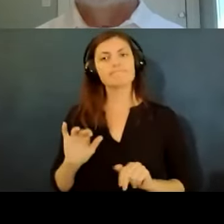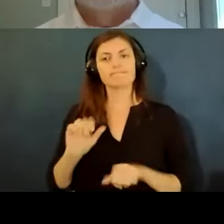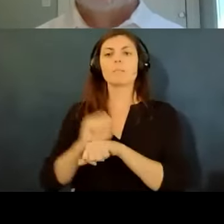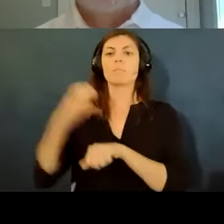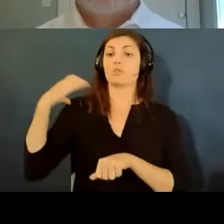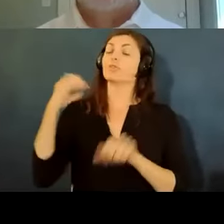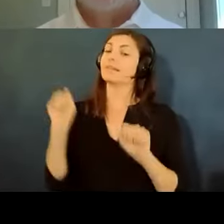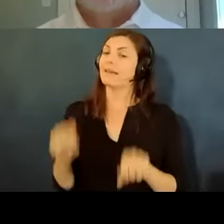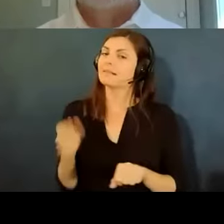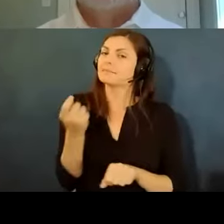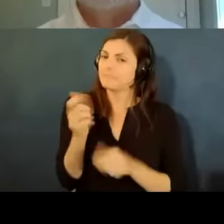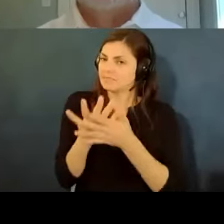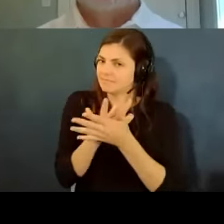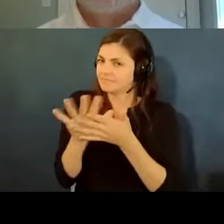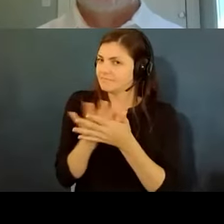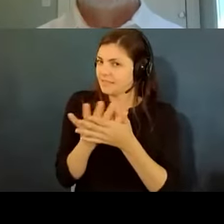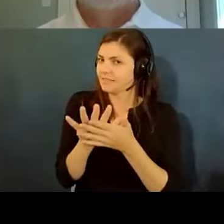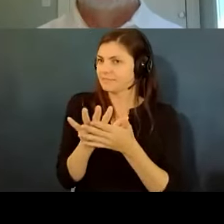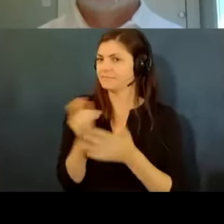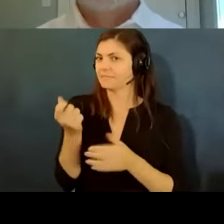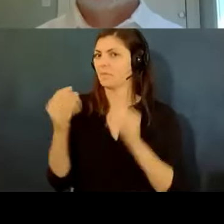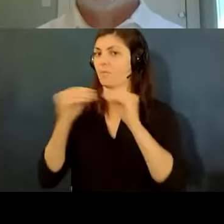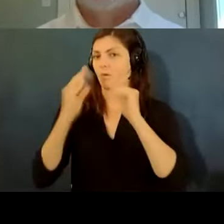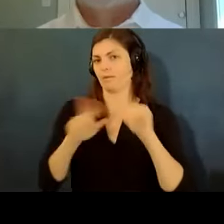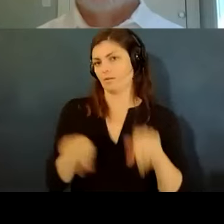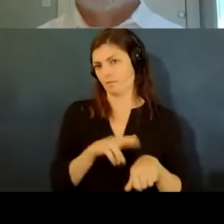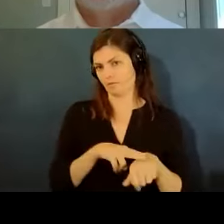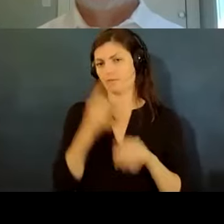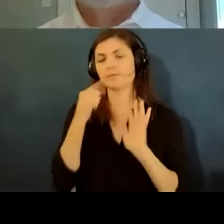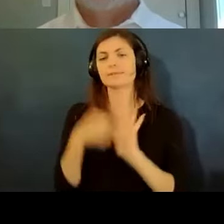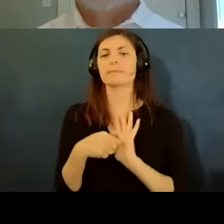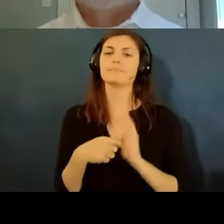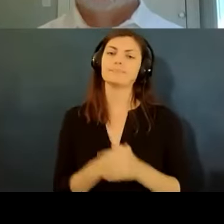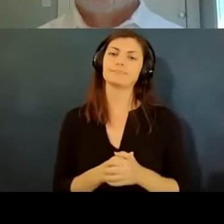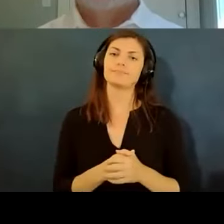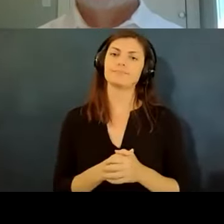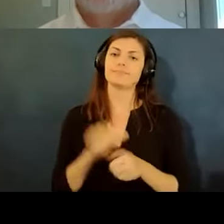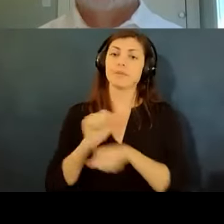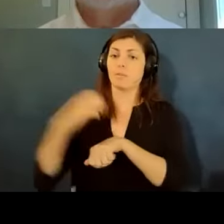they wouldn't otherwise be allowed to do so for example the employer could have a policy